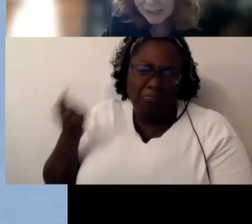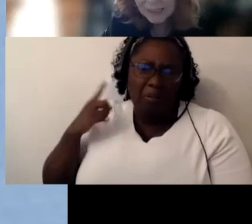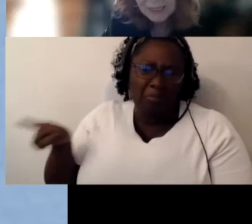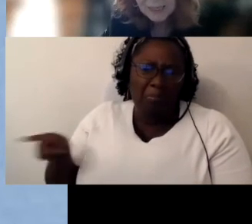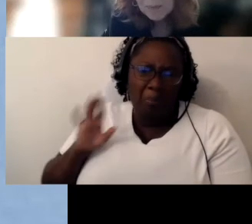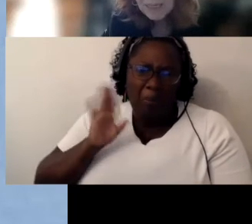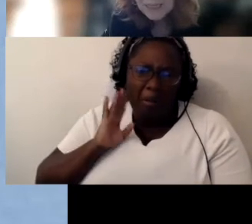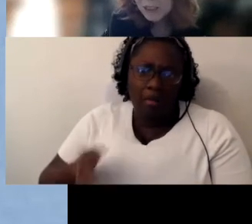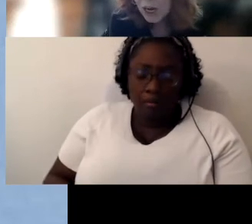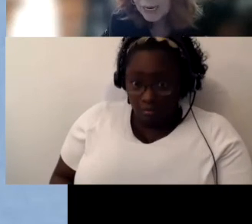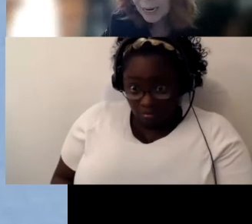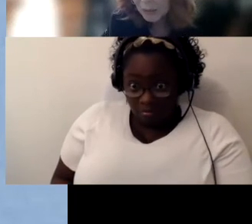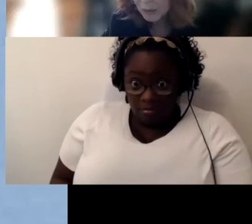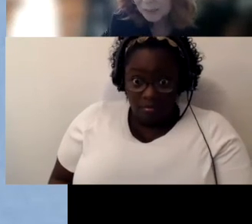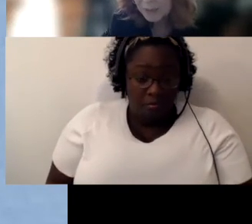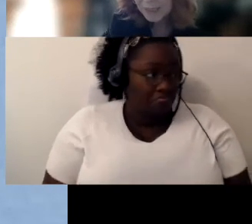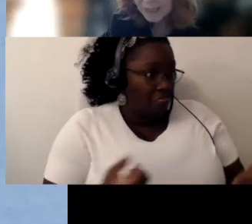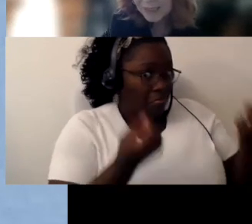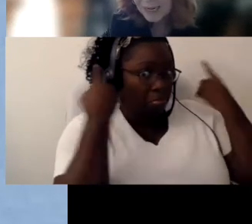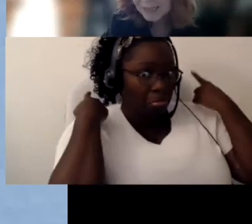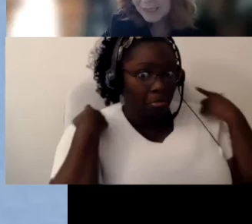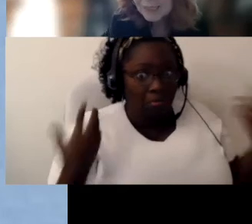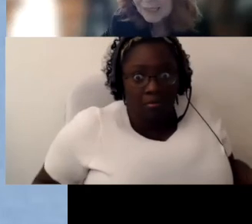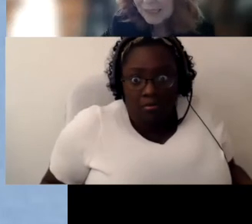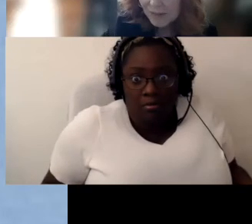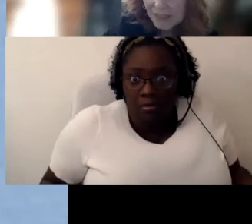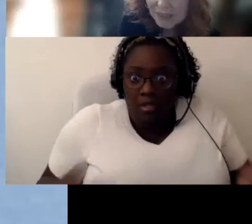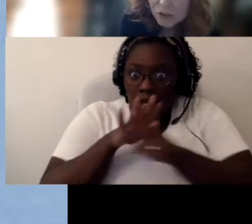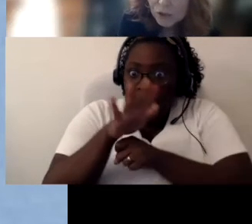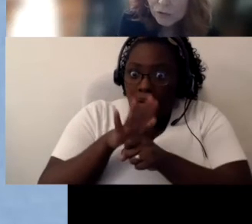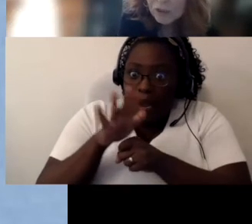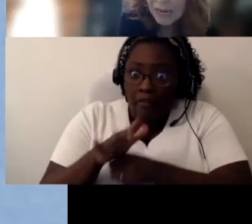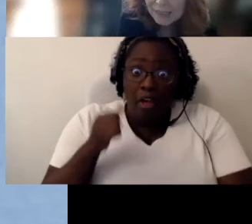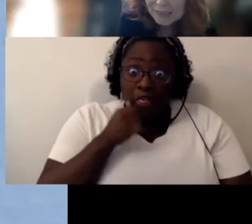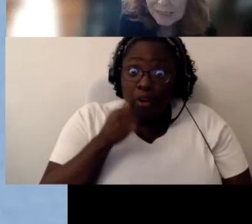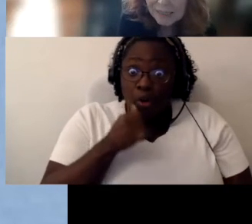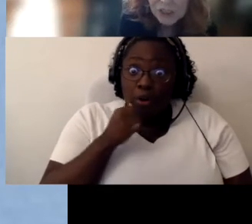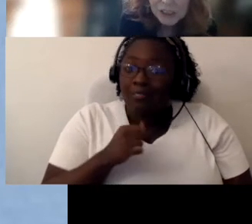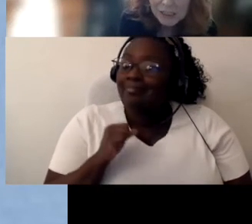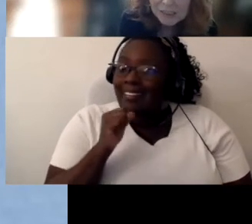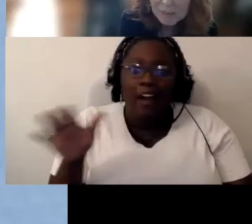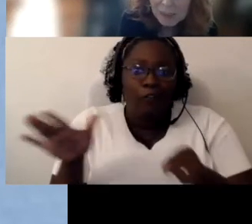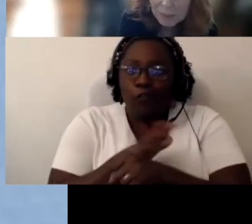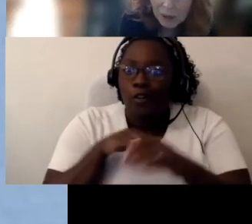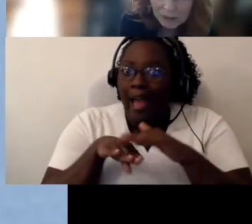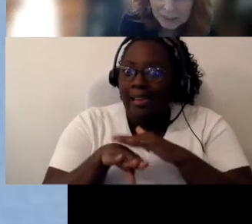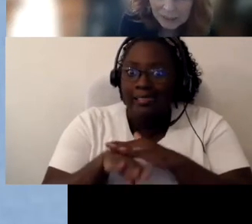it all. but it's not adequate because that doesn’t give this little girl full access, and she doesn't make progress.